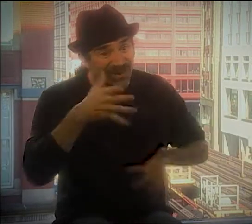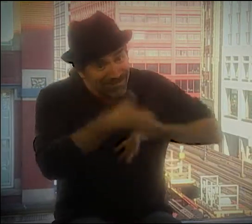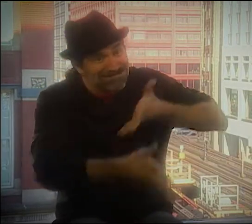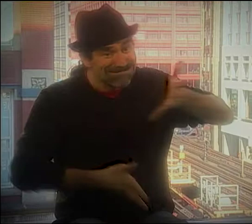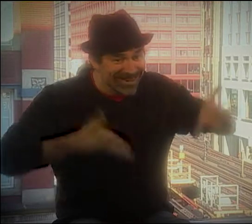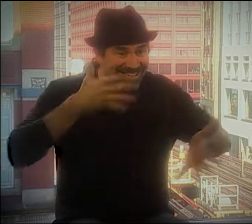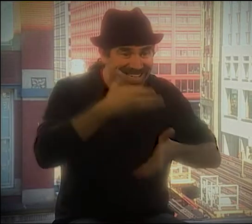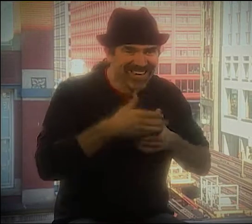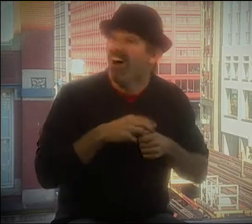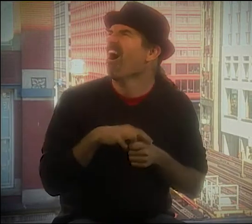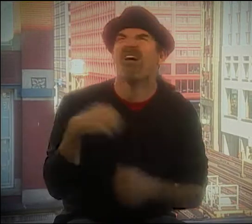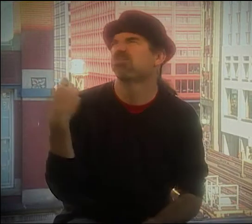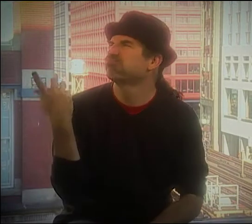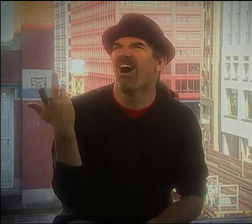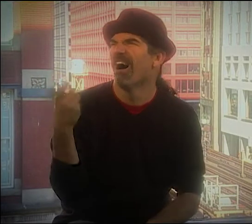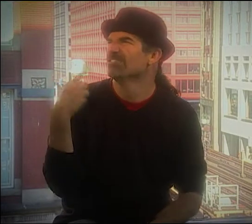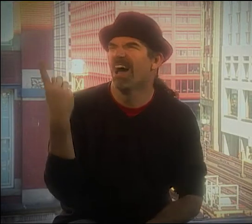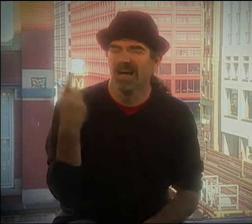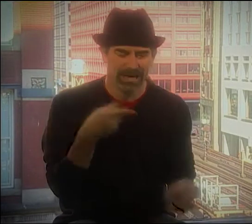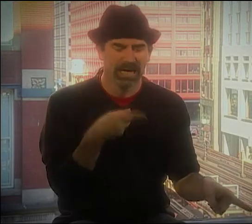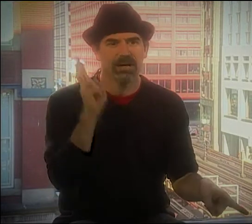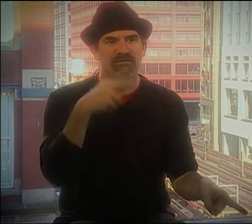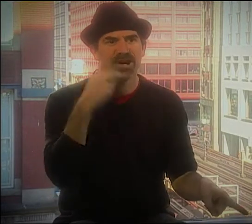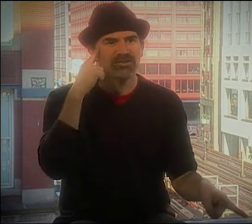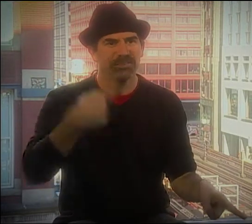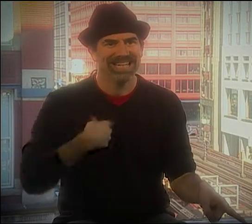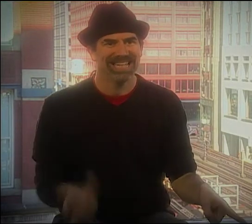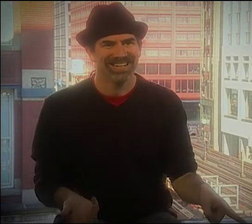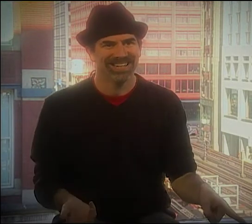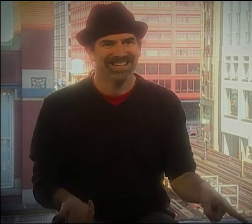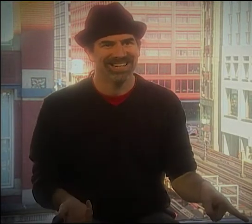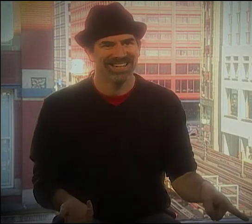AND GESTURING OUT THE WHOLE THING, AND HE'S SAYING, "I DON'T UNDERSTAND."